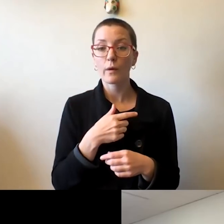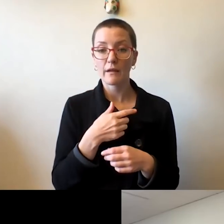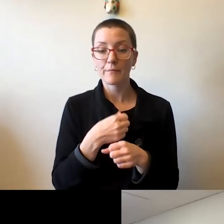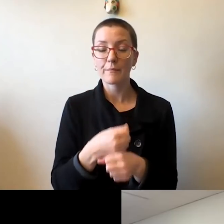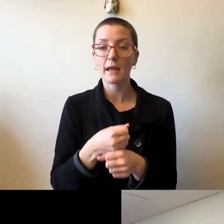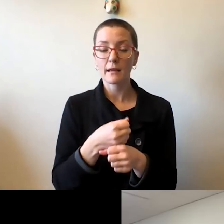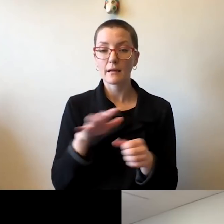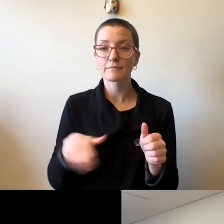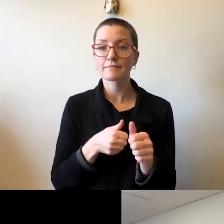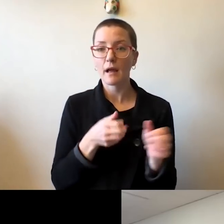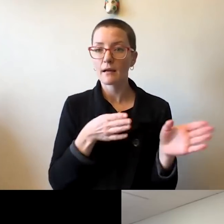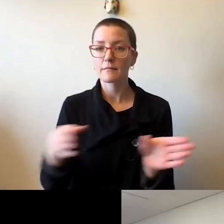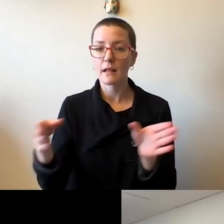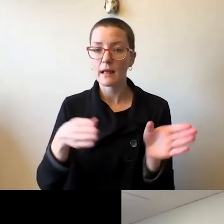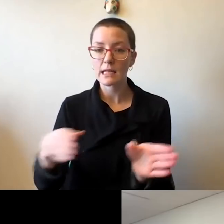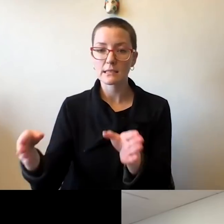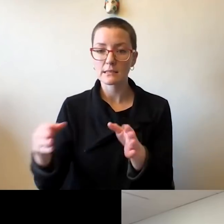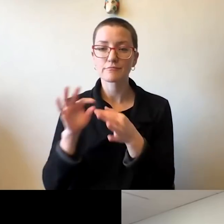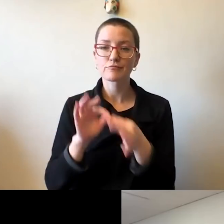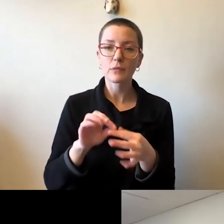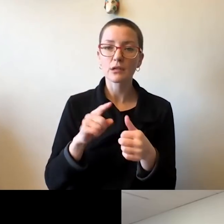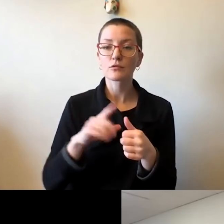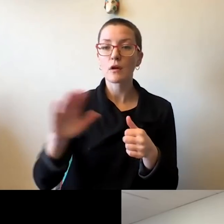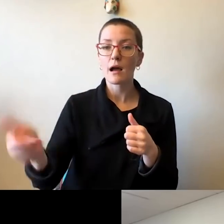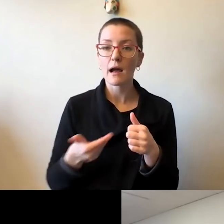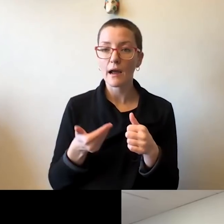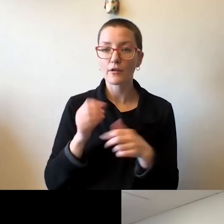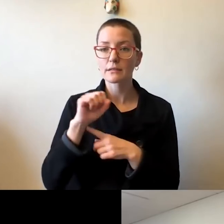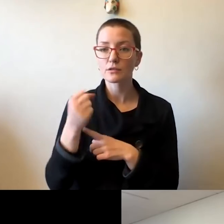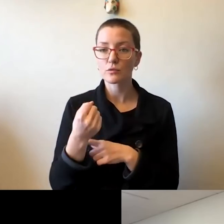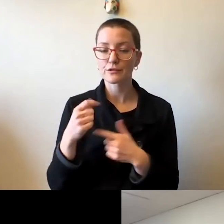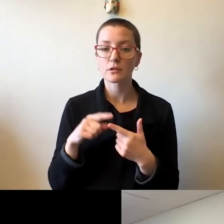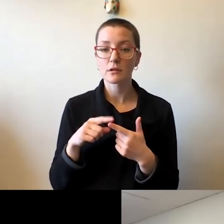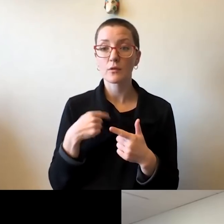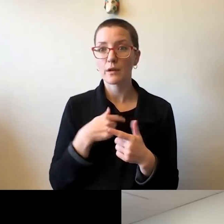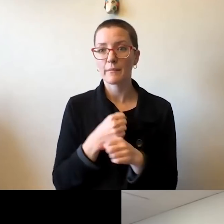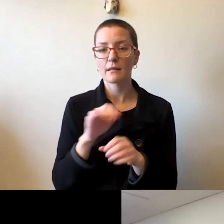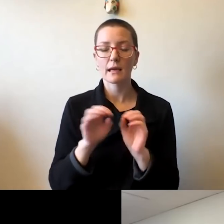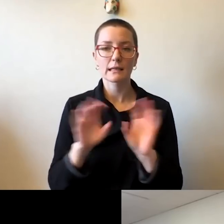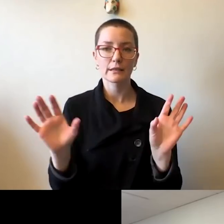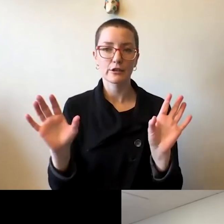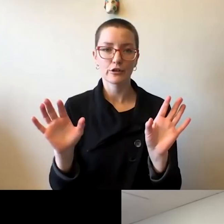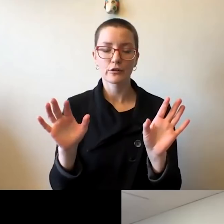as you well know regarding our hiring situation. We made that very, very clear as quickly as we can could.